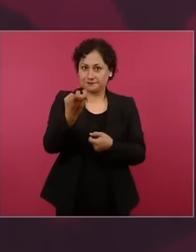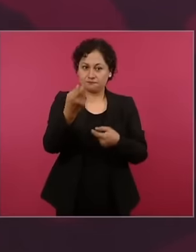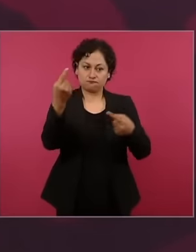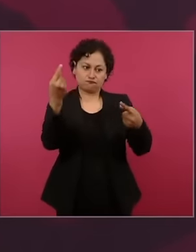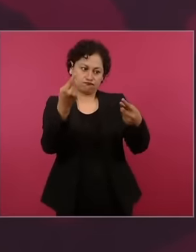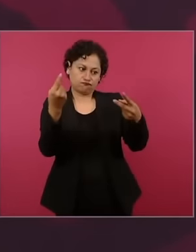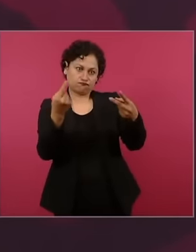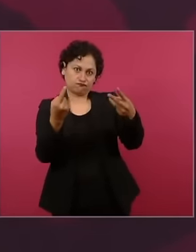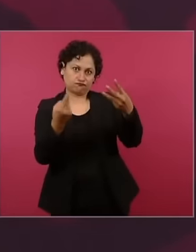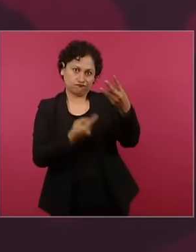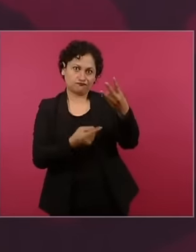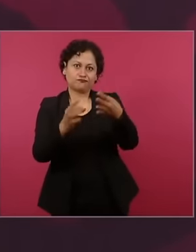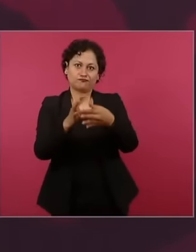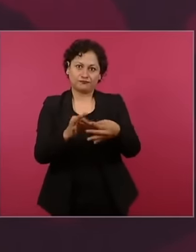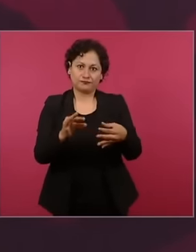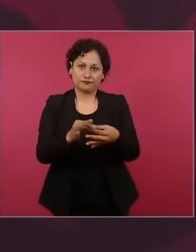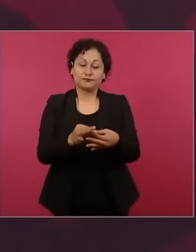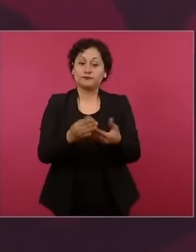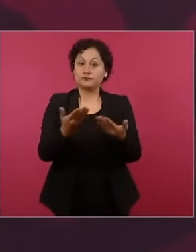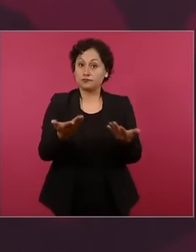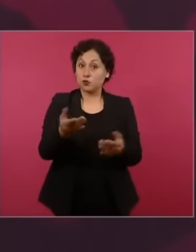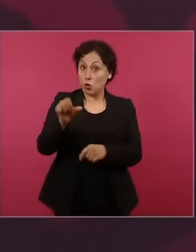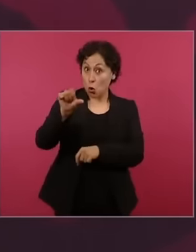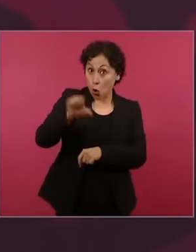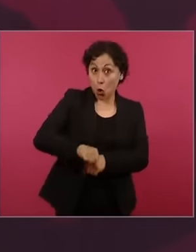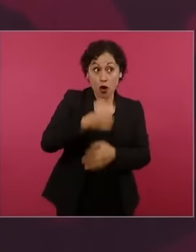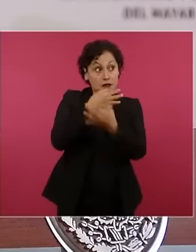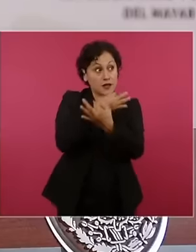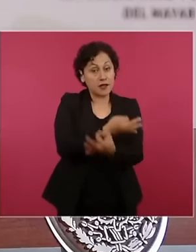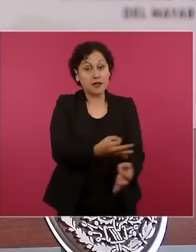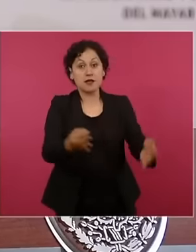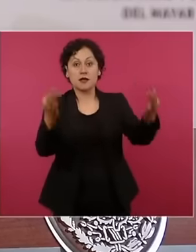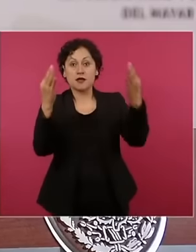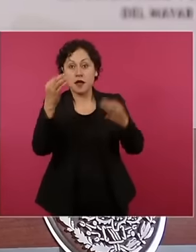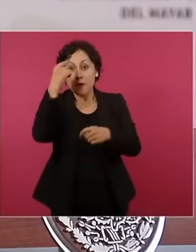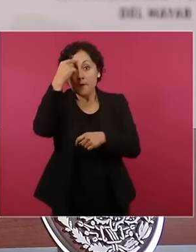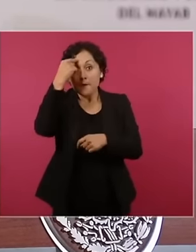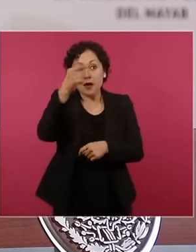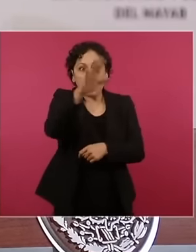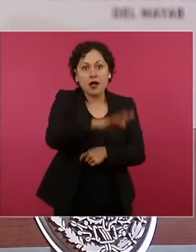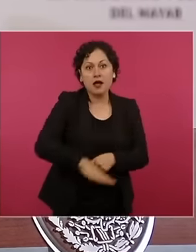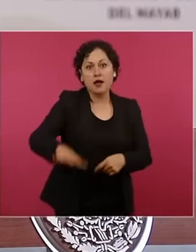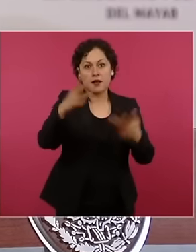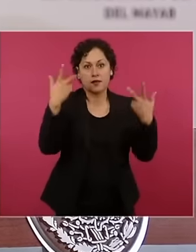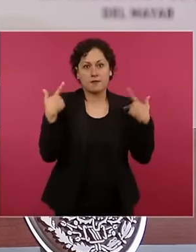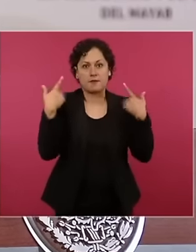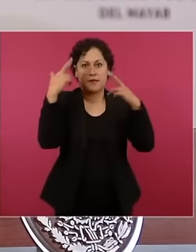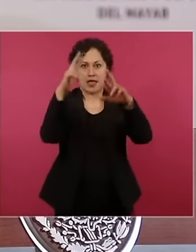today announces that the annual increase for